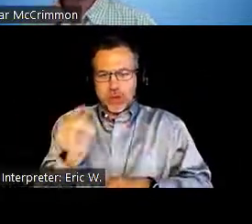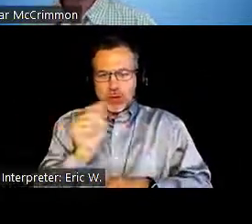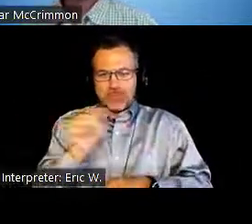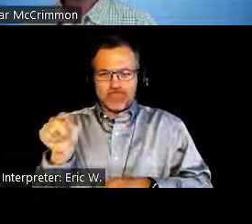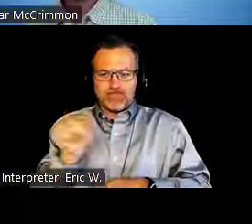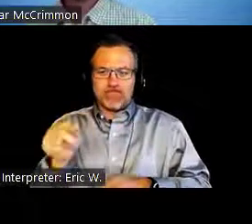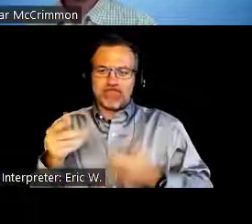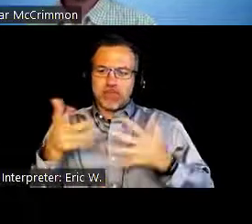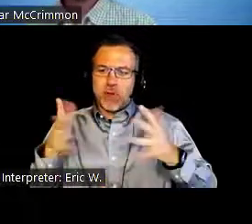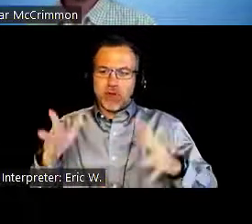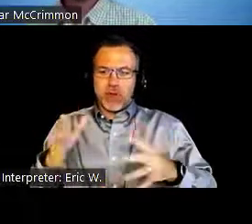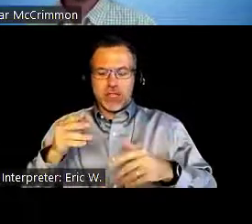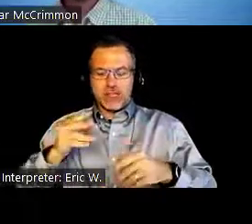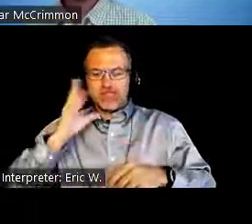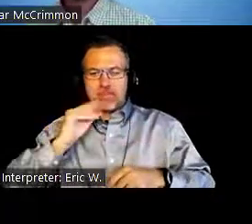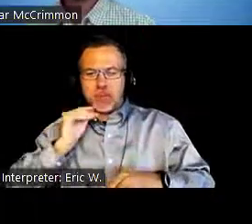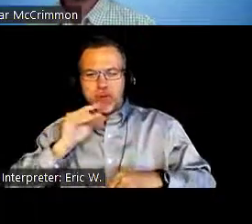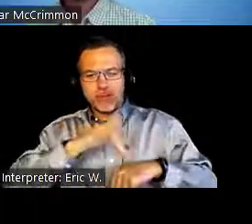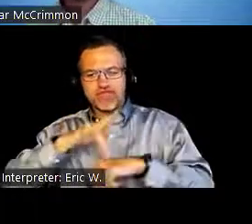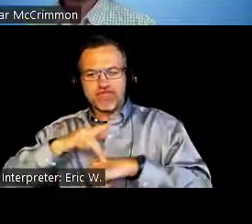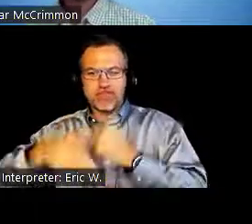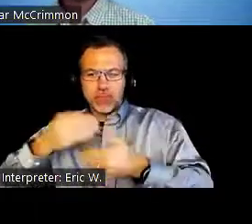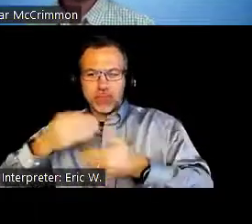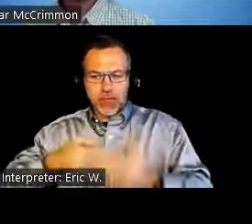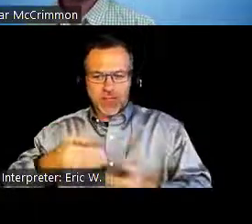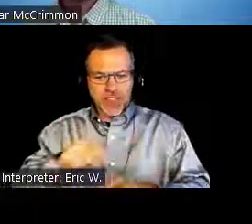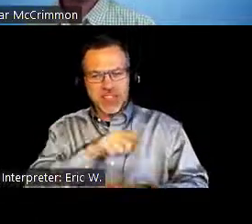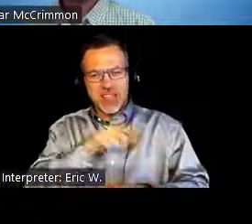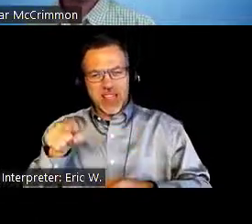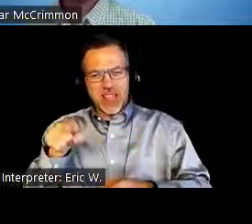and who often give advice to their peers.